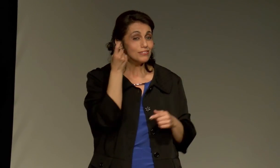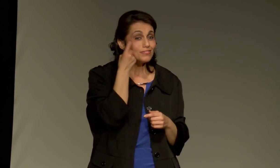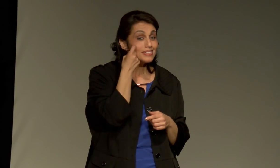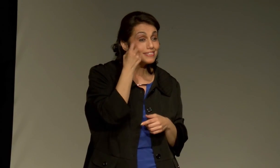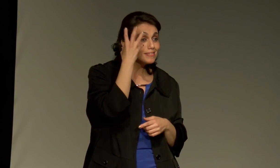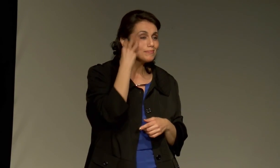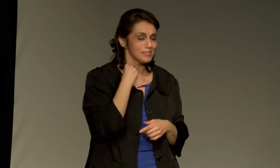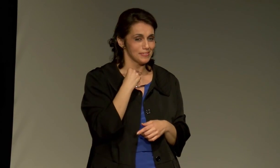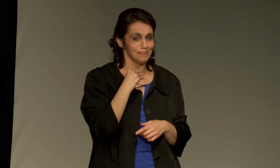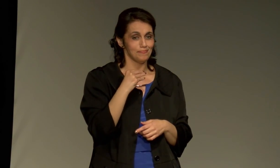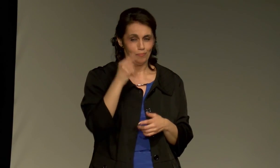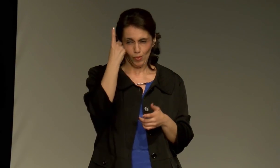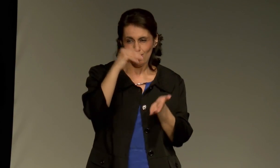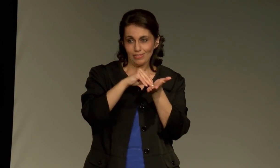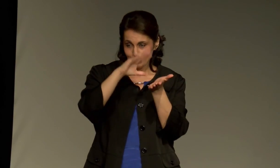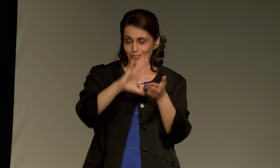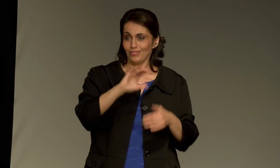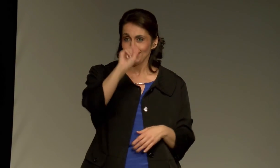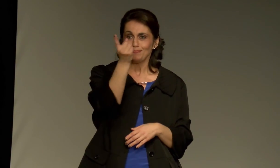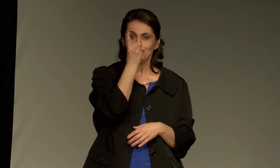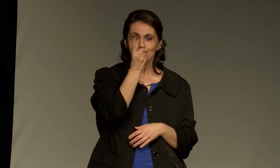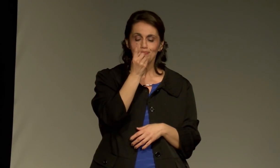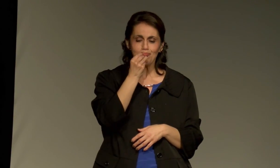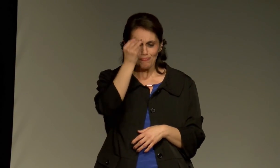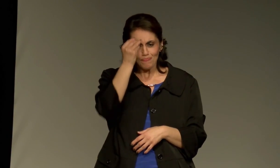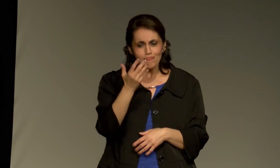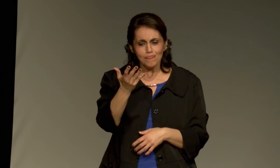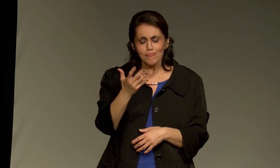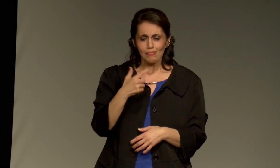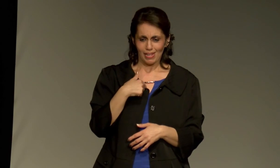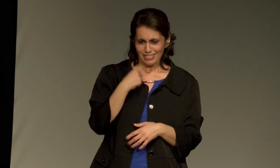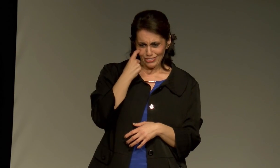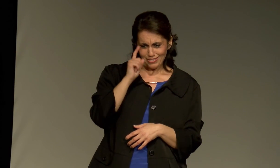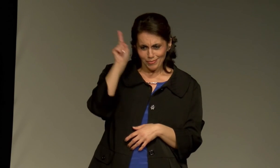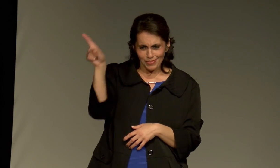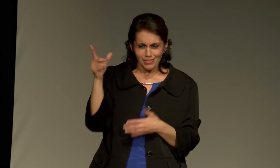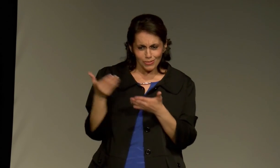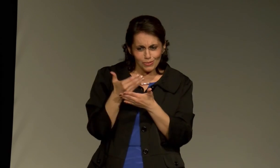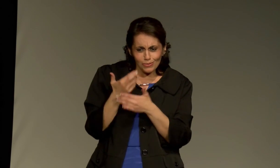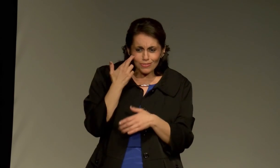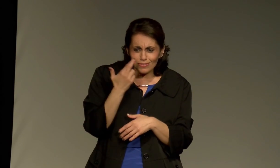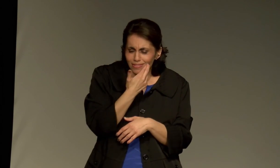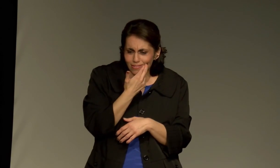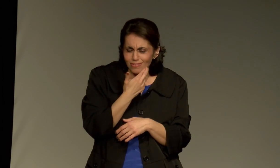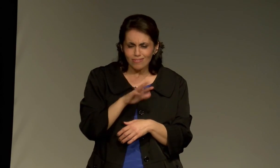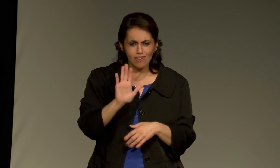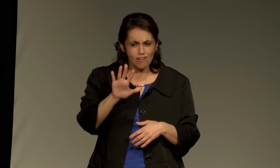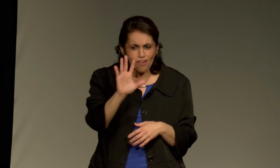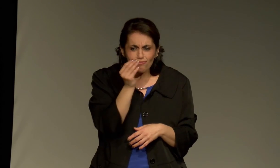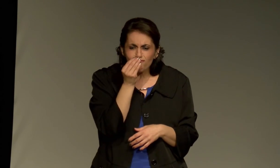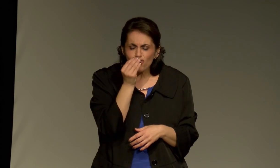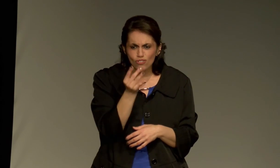But recently, I had a student come up to me and say, I hey, I just went to this new restaurant,